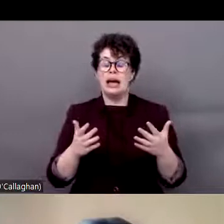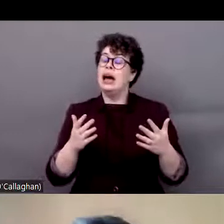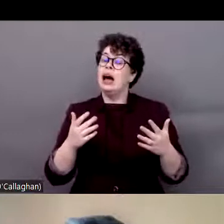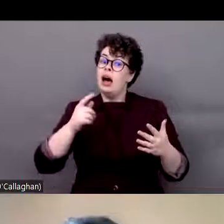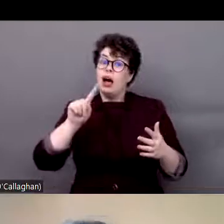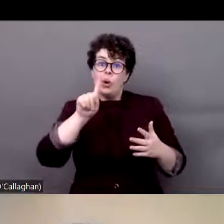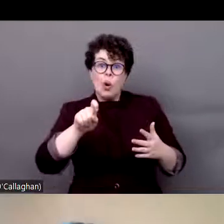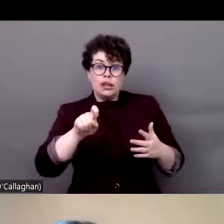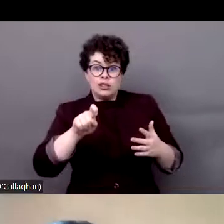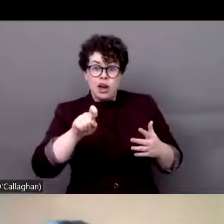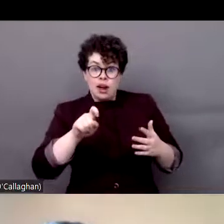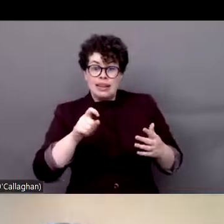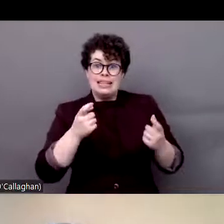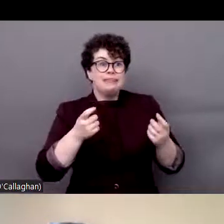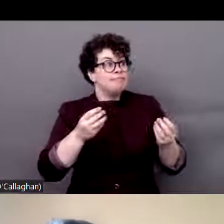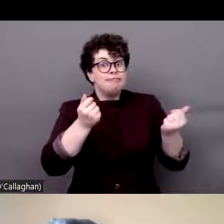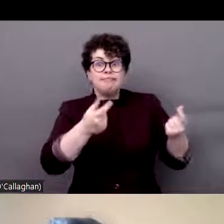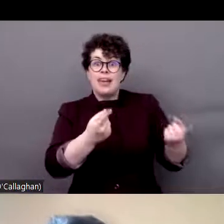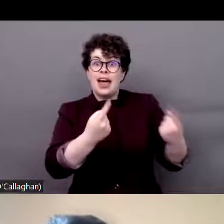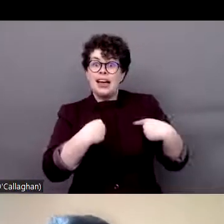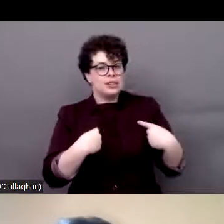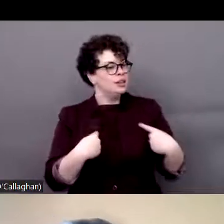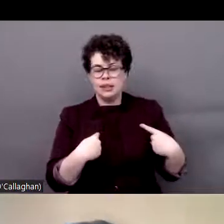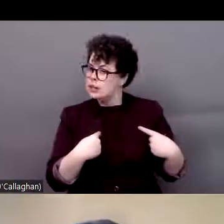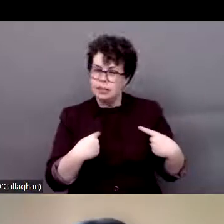unfortunately we need to